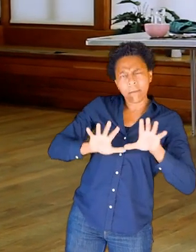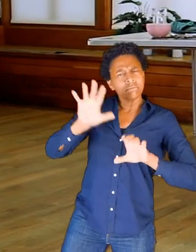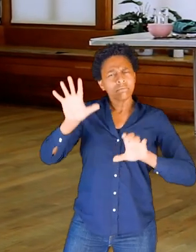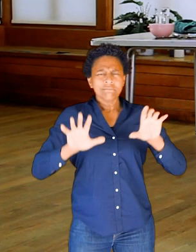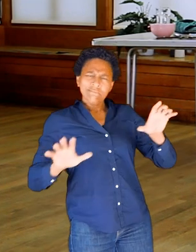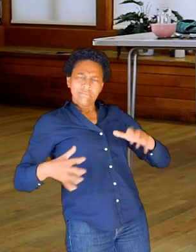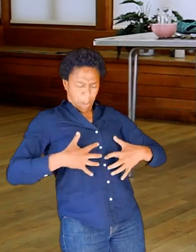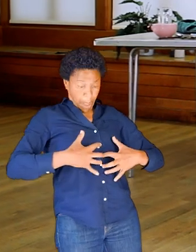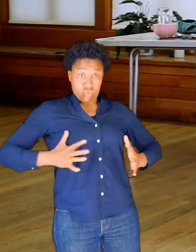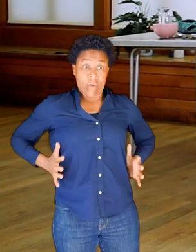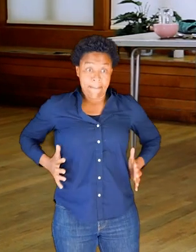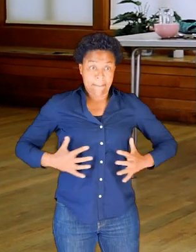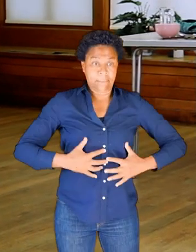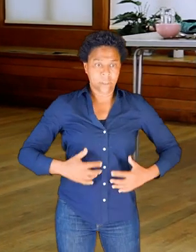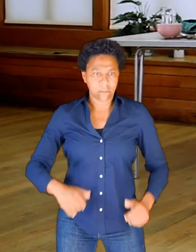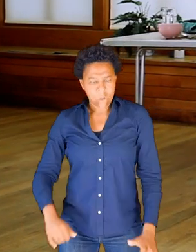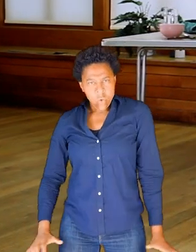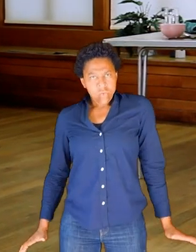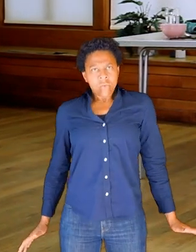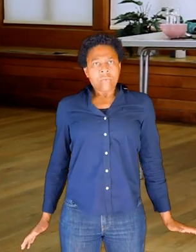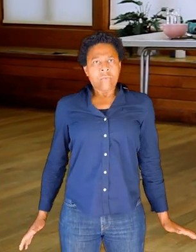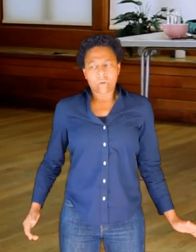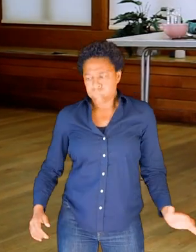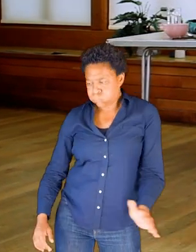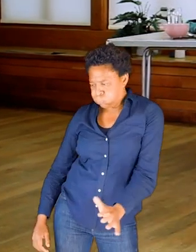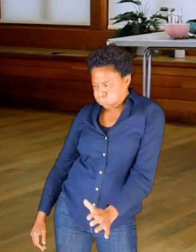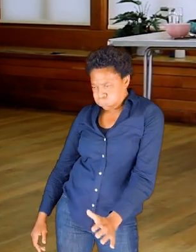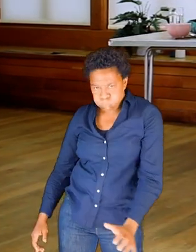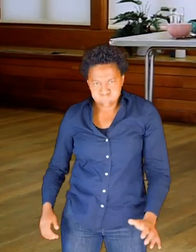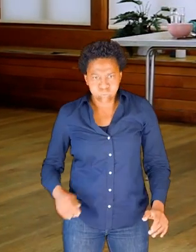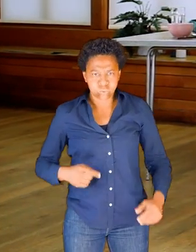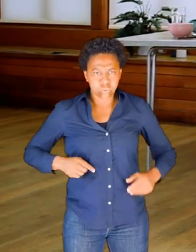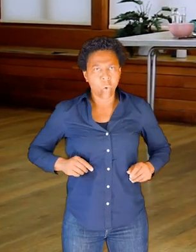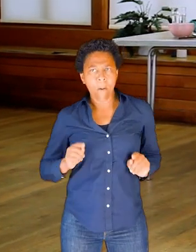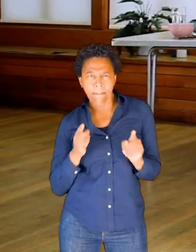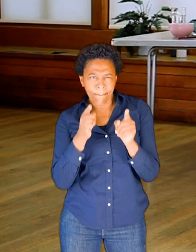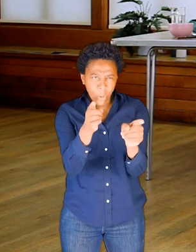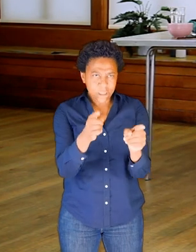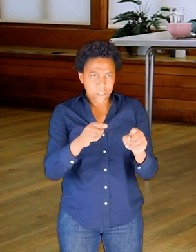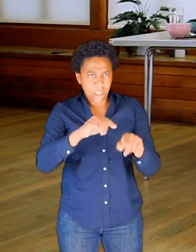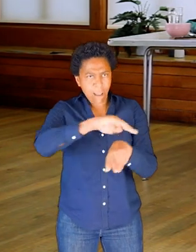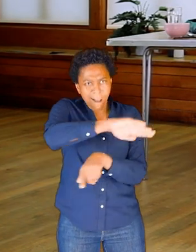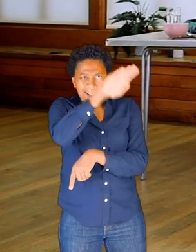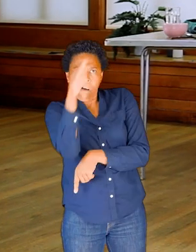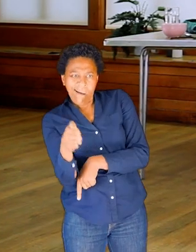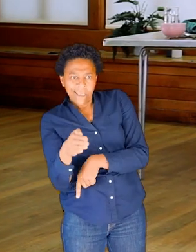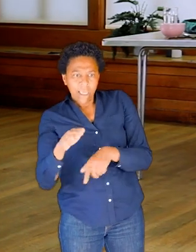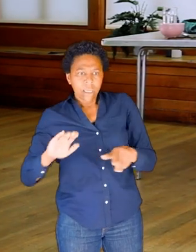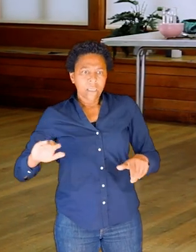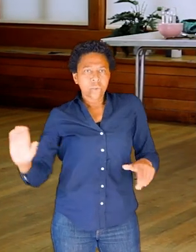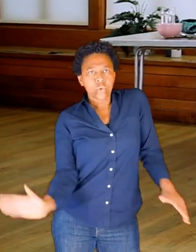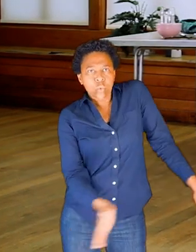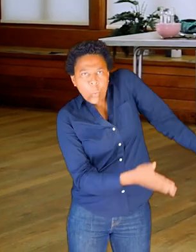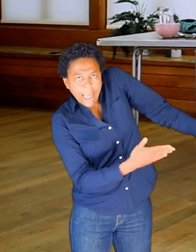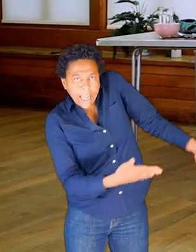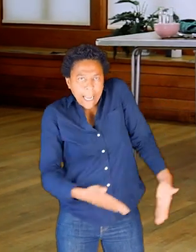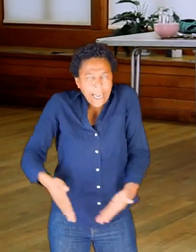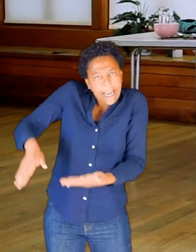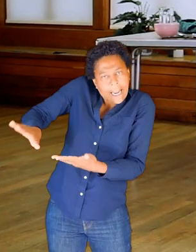and precision through space, pointing, arcing, swinging.